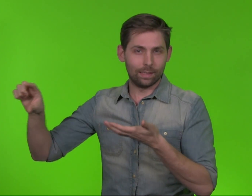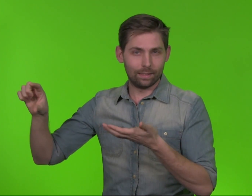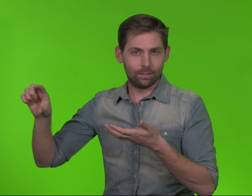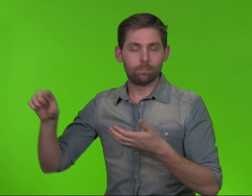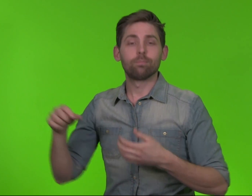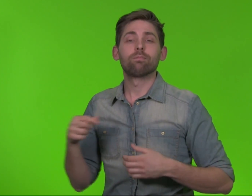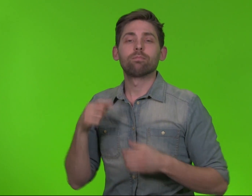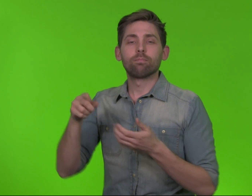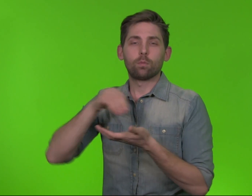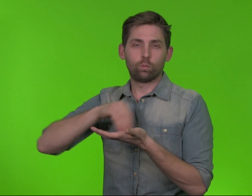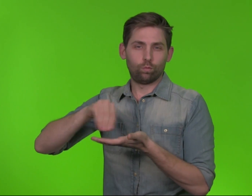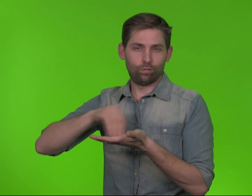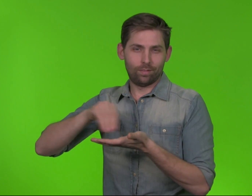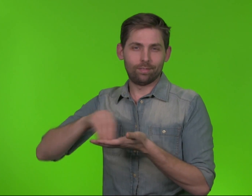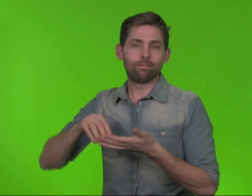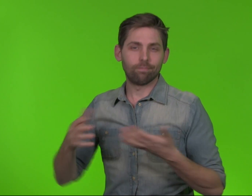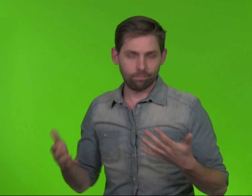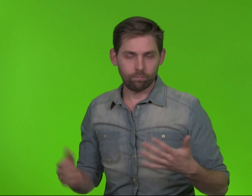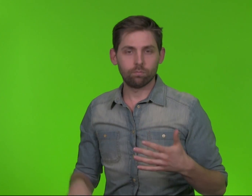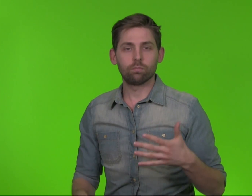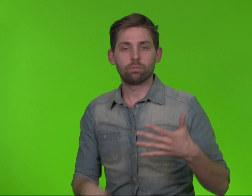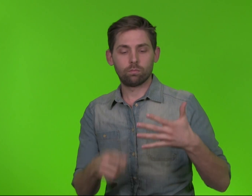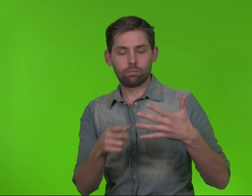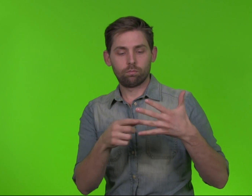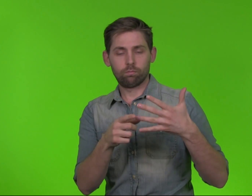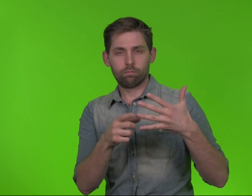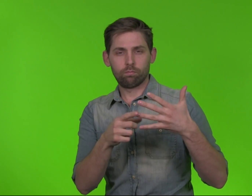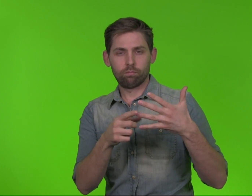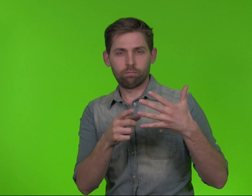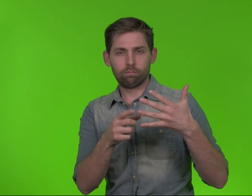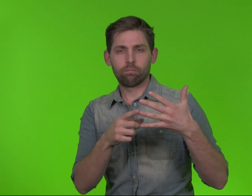4) Editor for content, different shows.